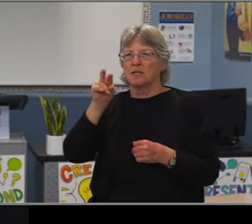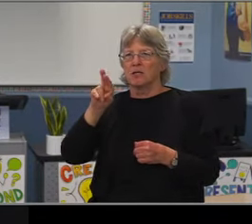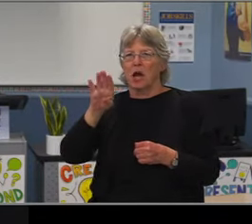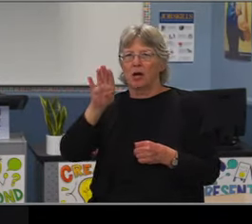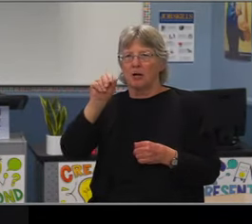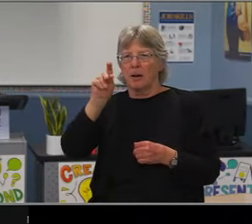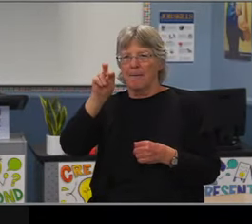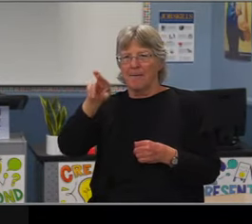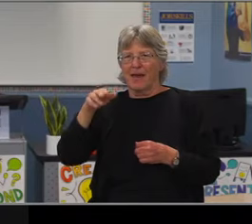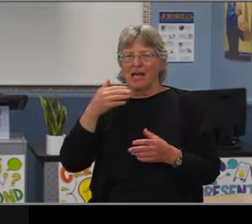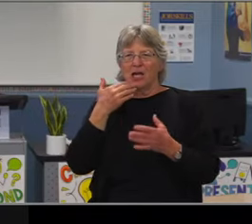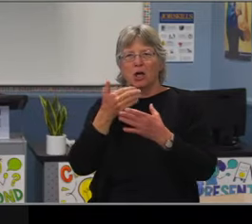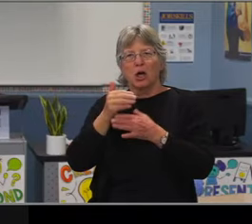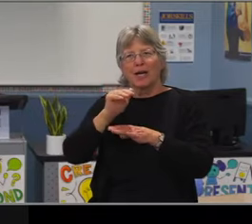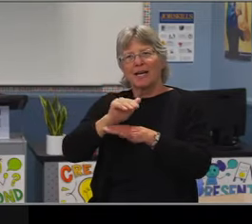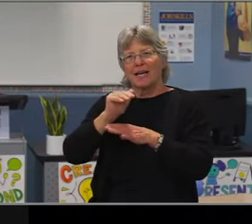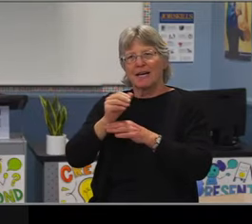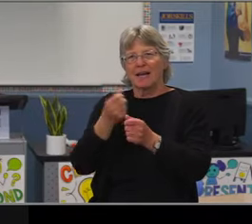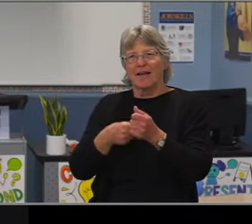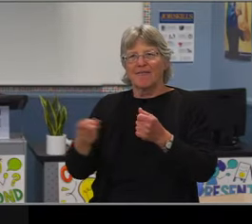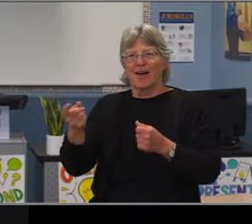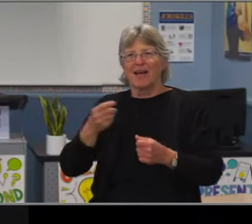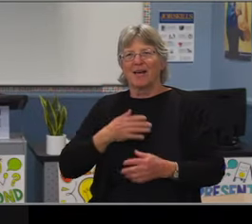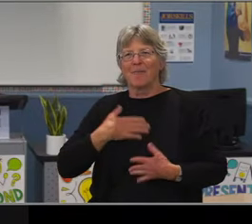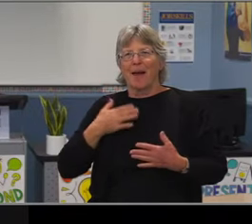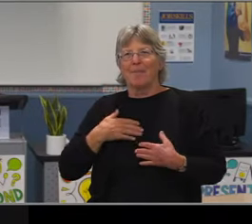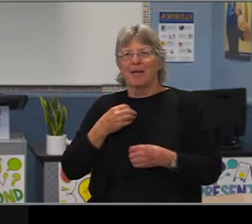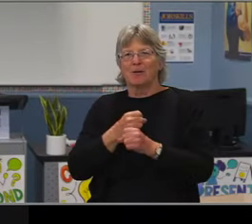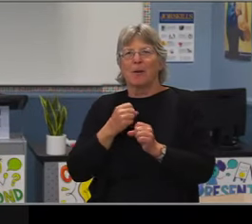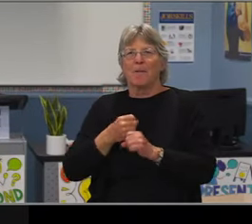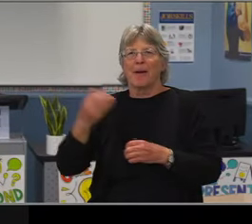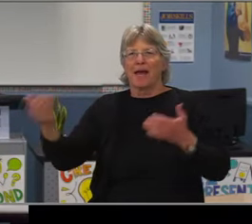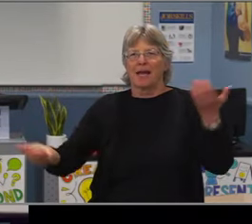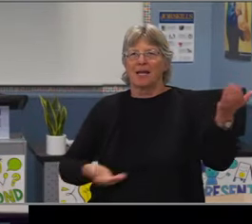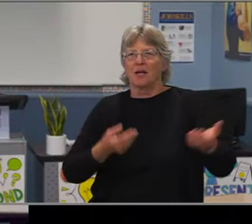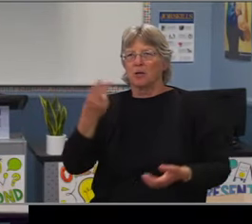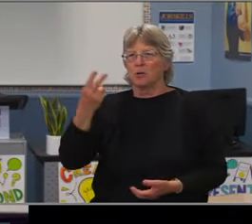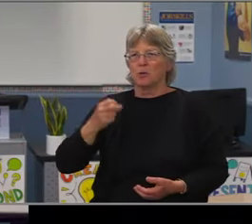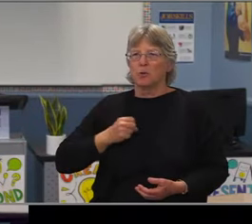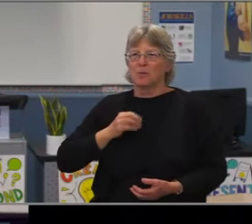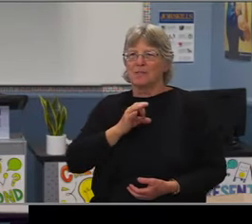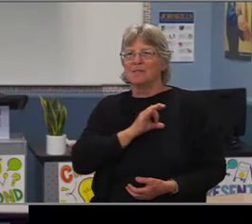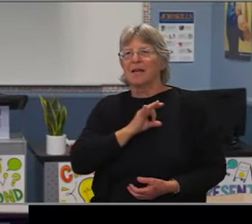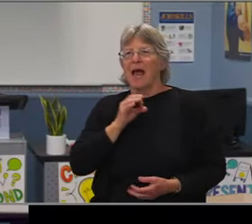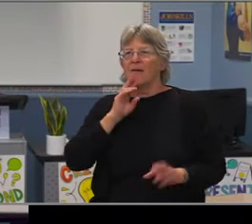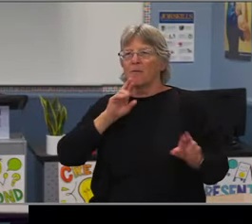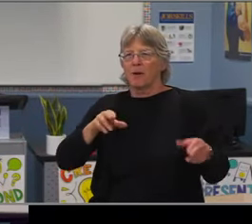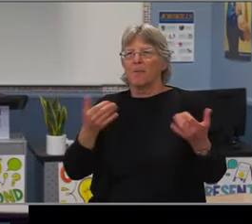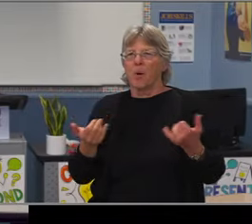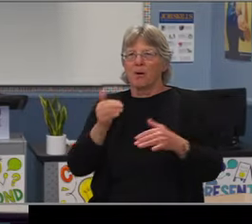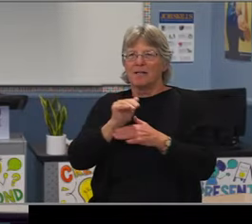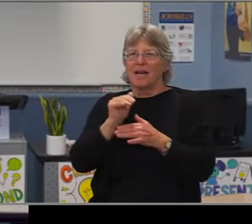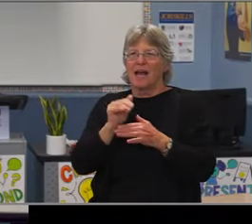We do have some areas we need to continue focusing on right? Just like we do with every group of students and in multiple categories.